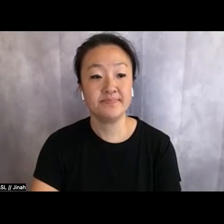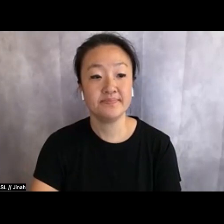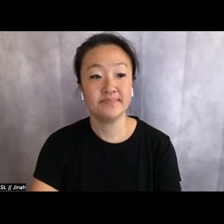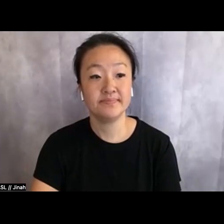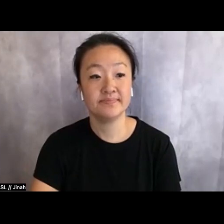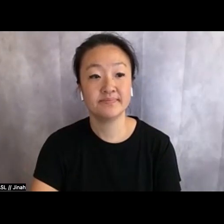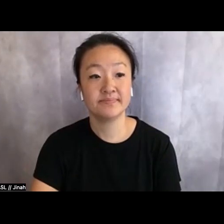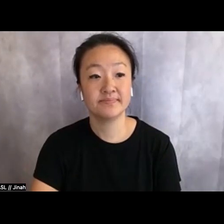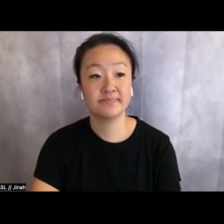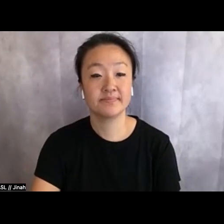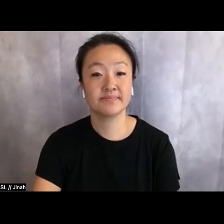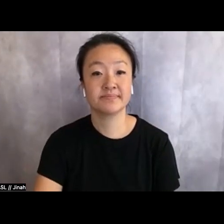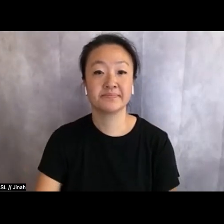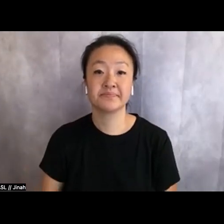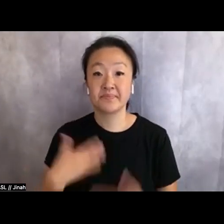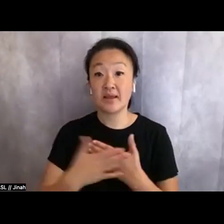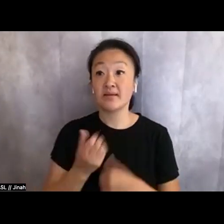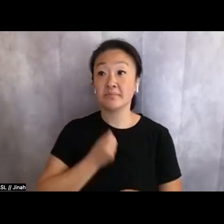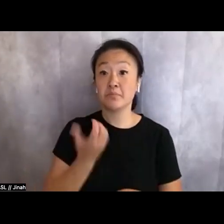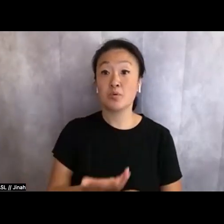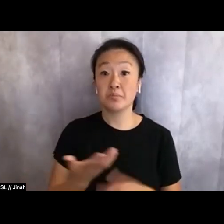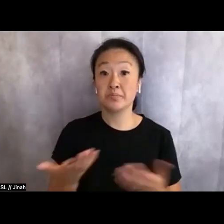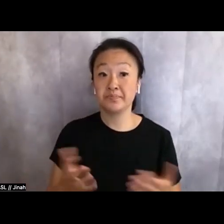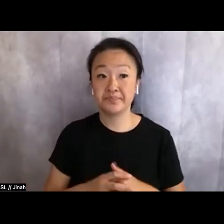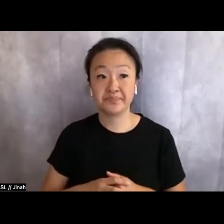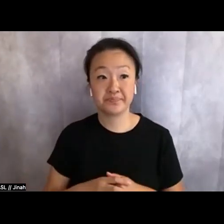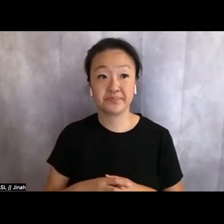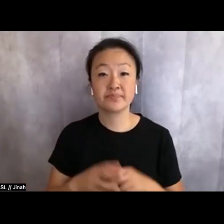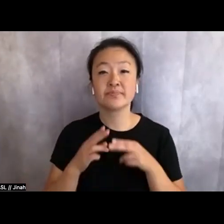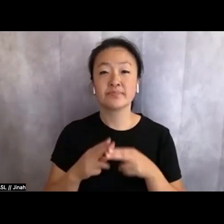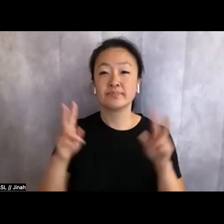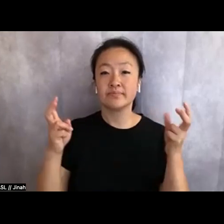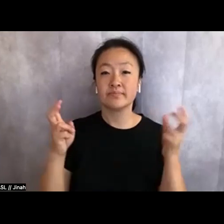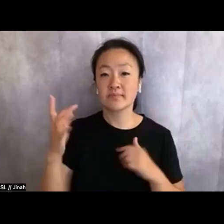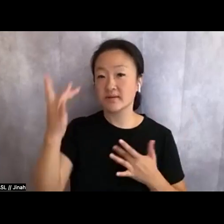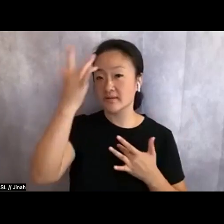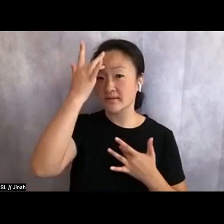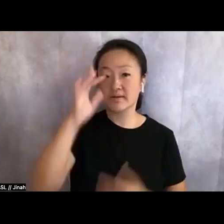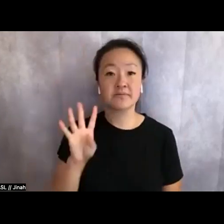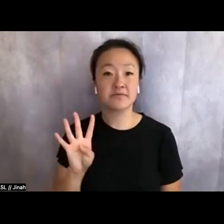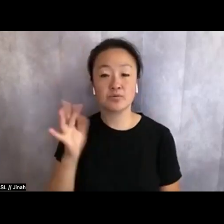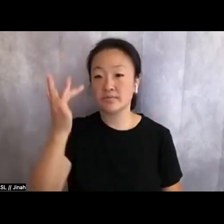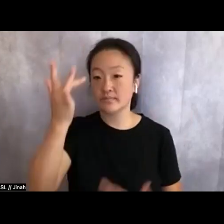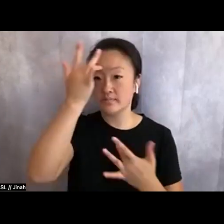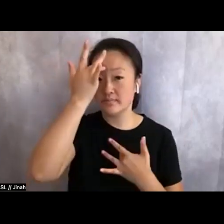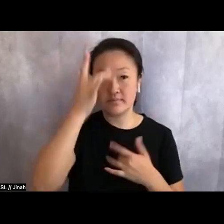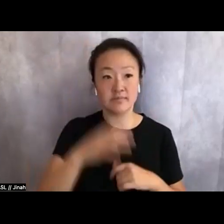This next poem is called "Sick for Sick" and I feel like there aren't queer love poems,